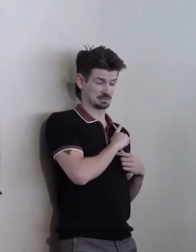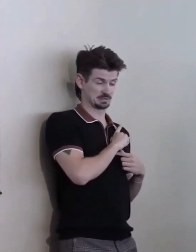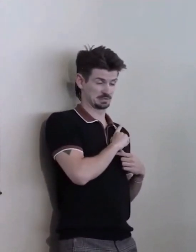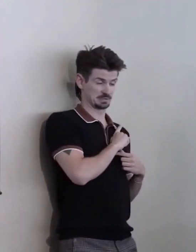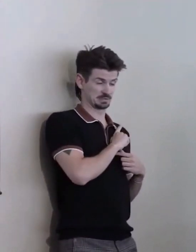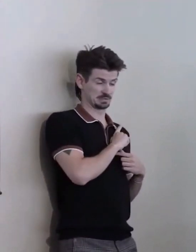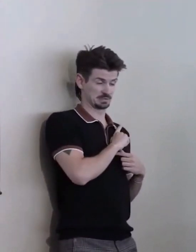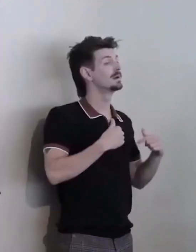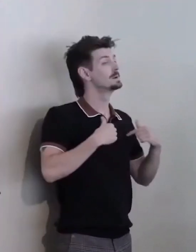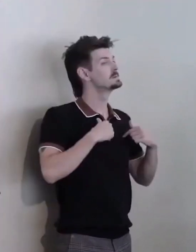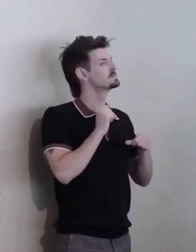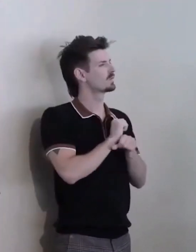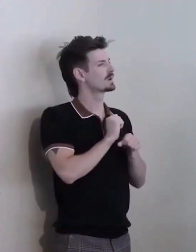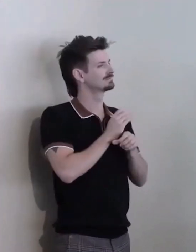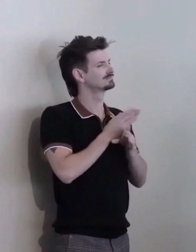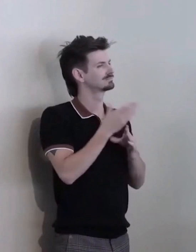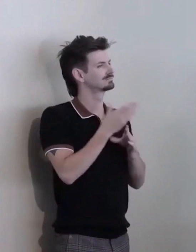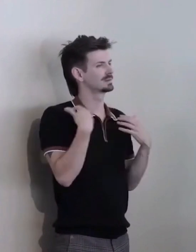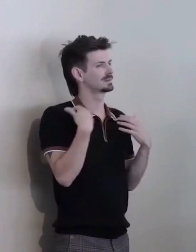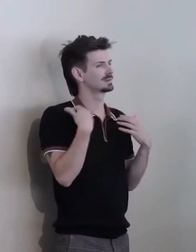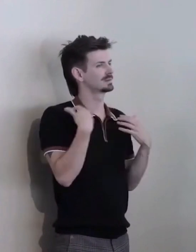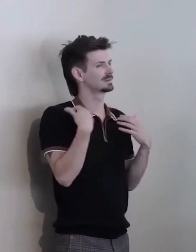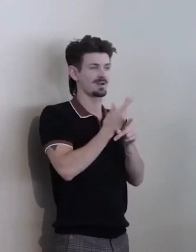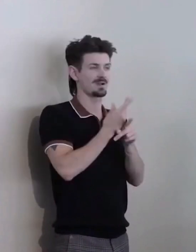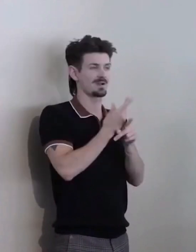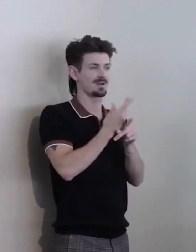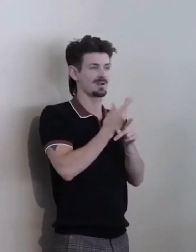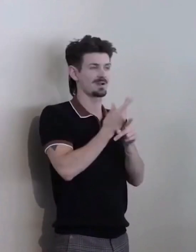because I started as an advocate, as a 12 year old